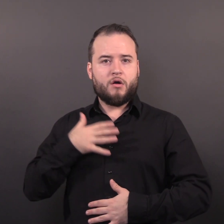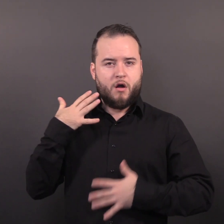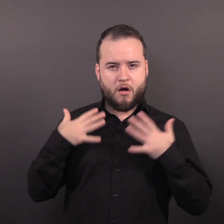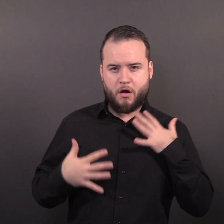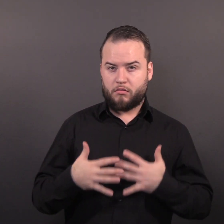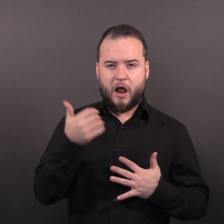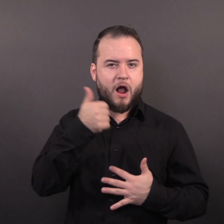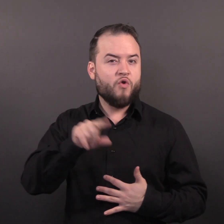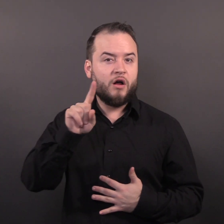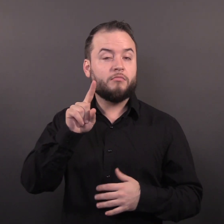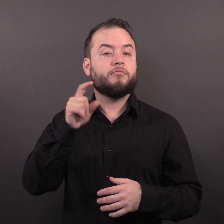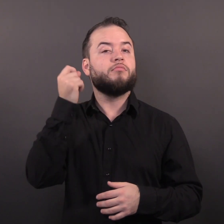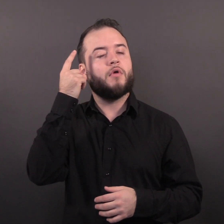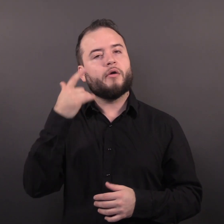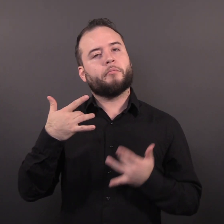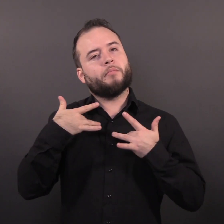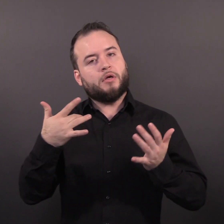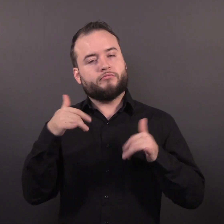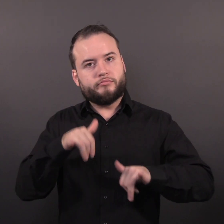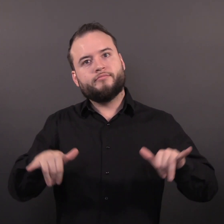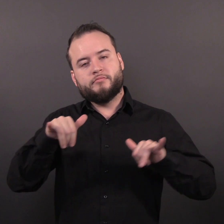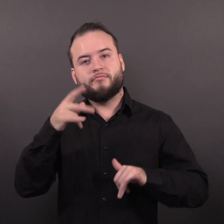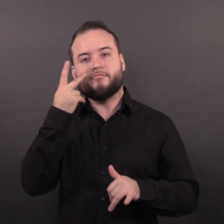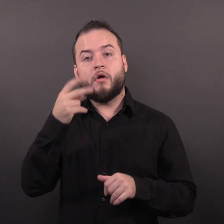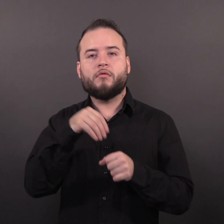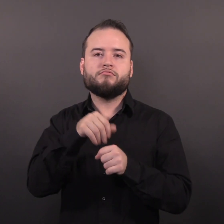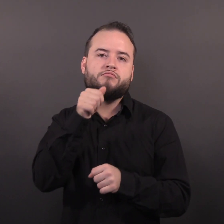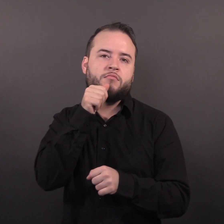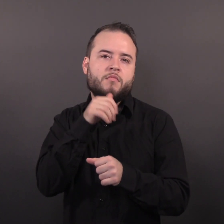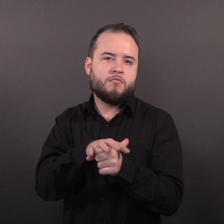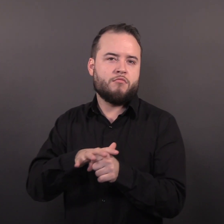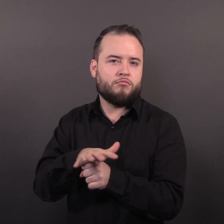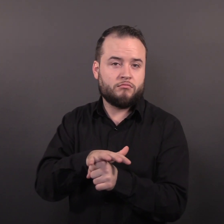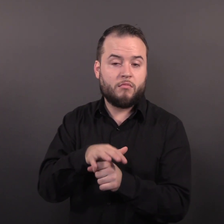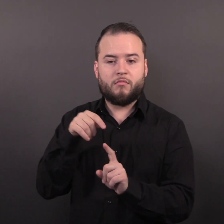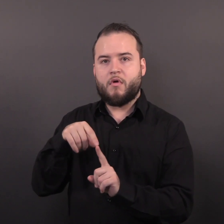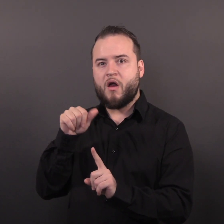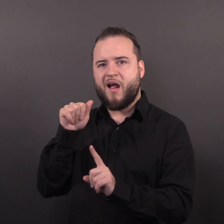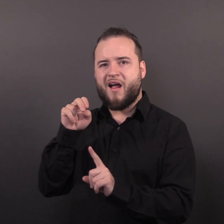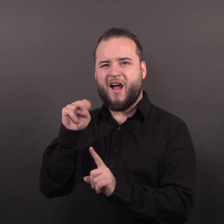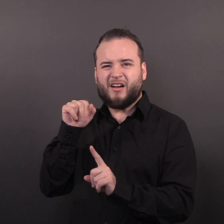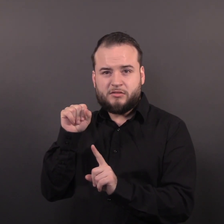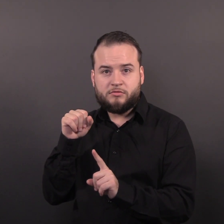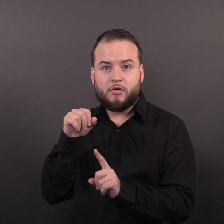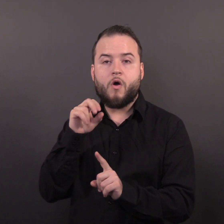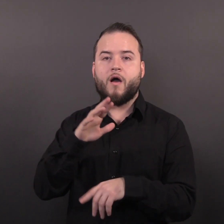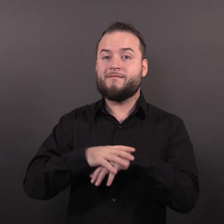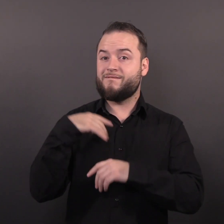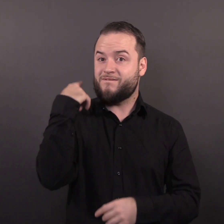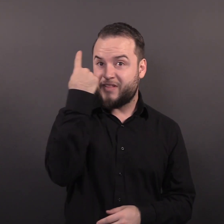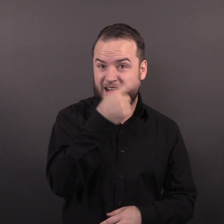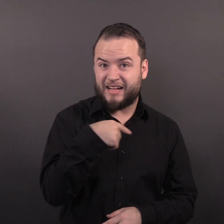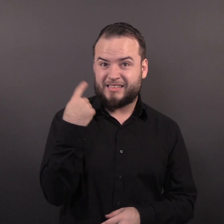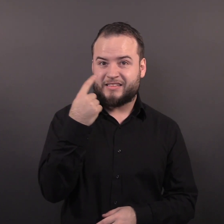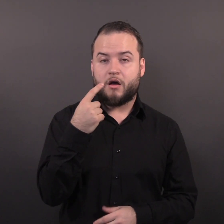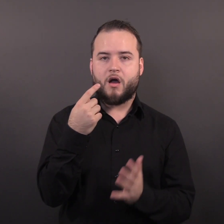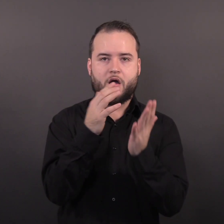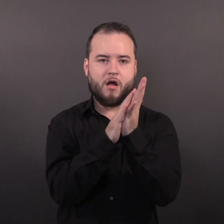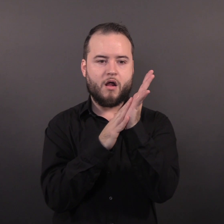found around the genital and anal region, and on the face, palms of hands and soles of feet.